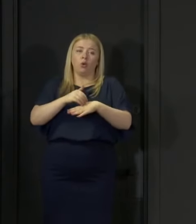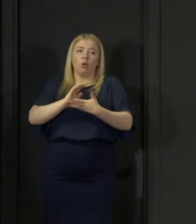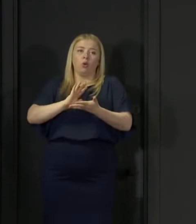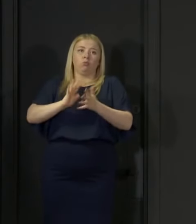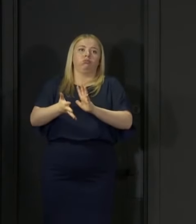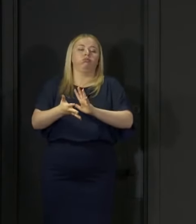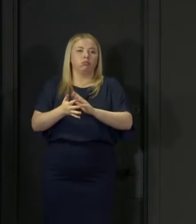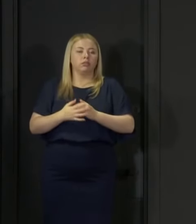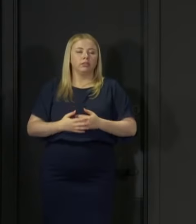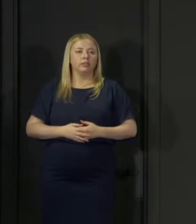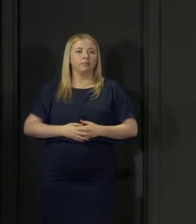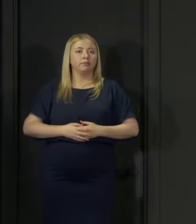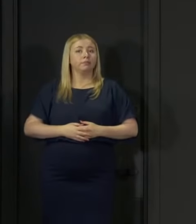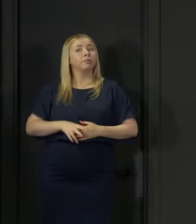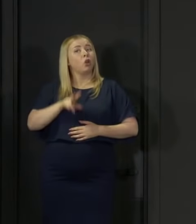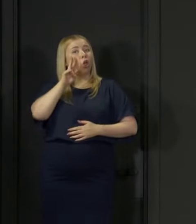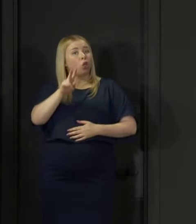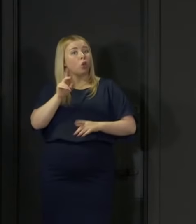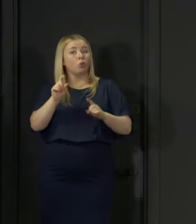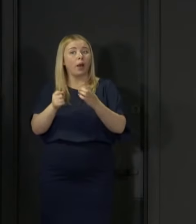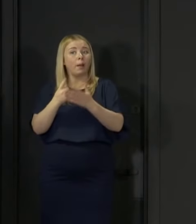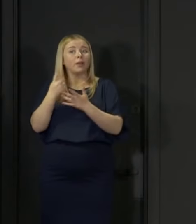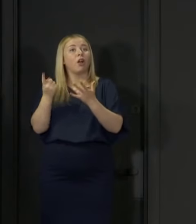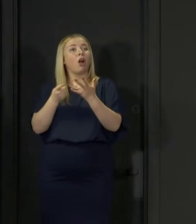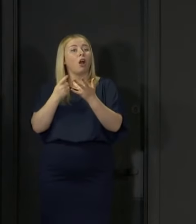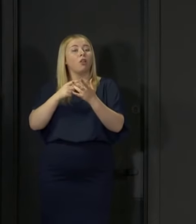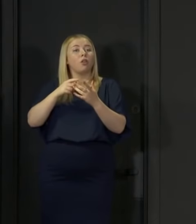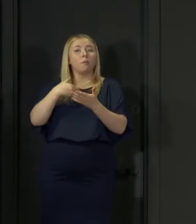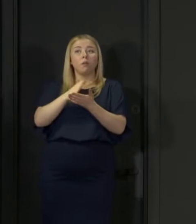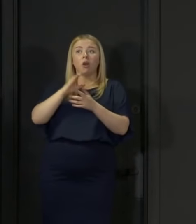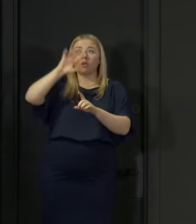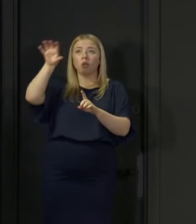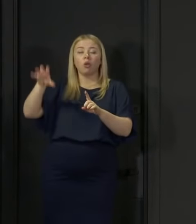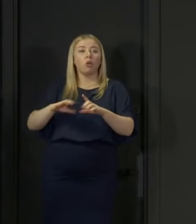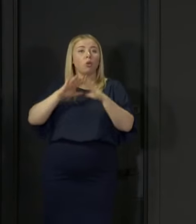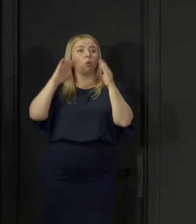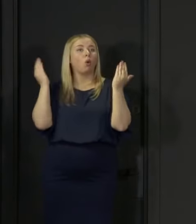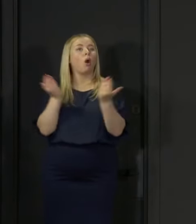We only need to look at what's happening elsewhere in the world to see that countries can go